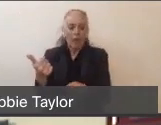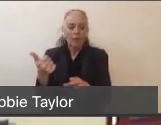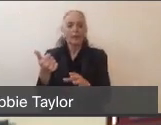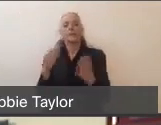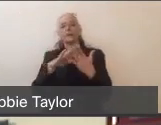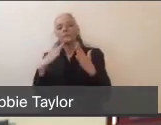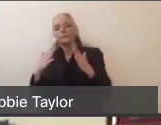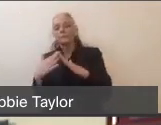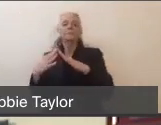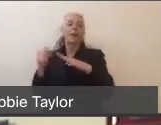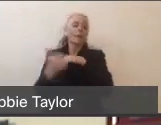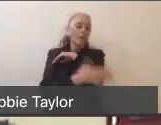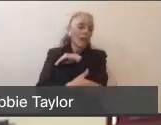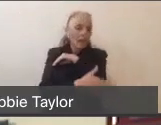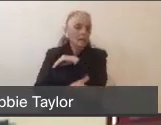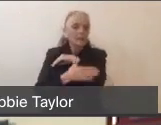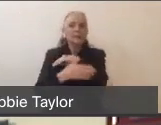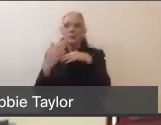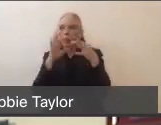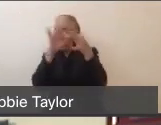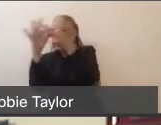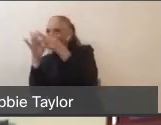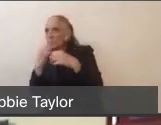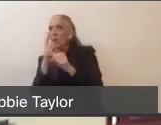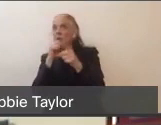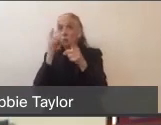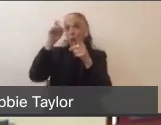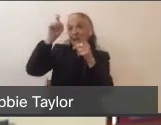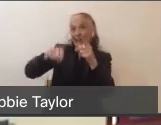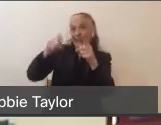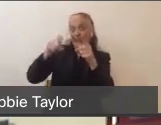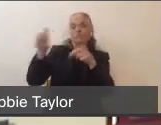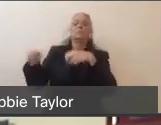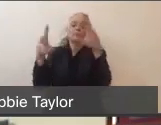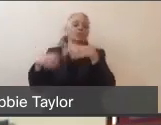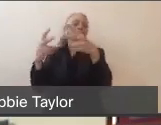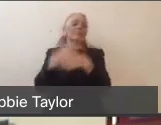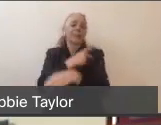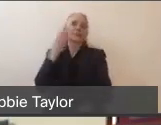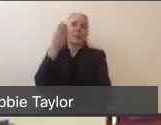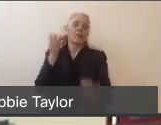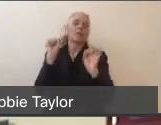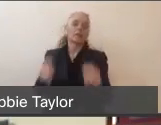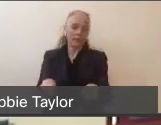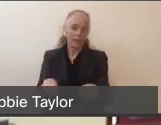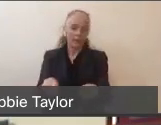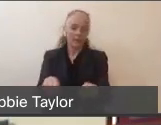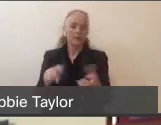to ensure that we have access to those sites. In a nutshell, that's what we're doing to keep the public prepared